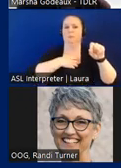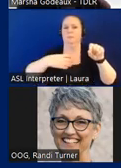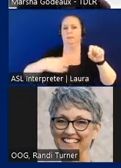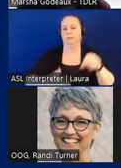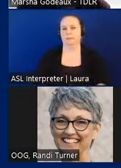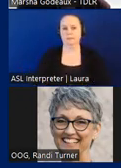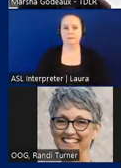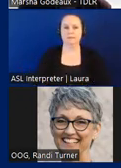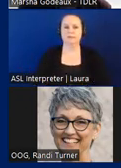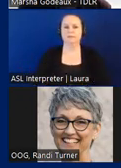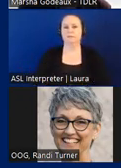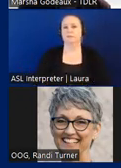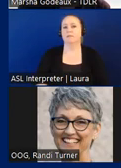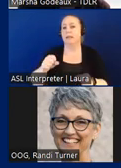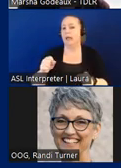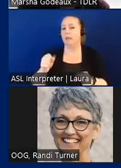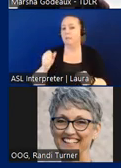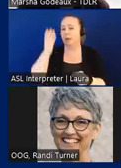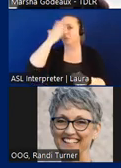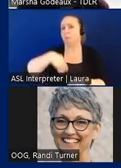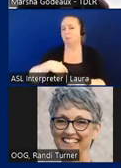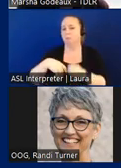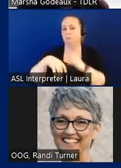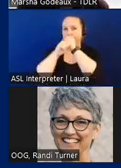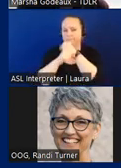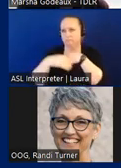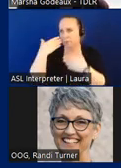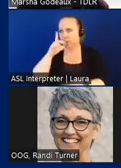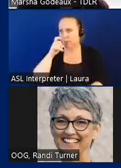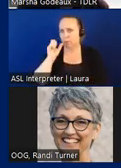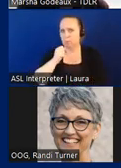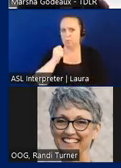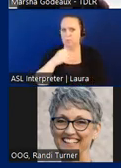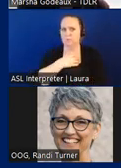and complaints can be anonymous however should there be questions filing with the with contact